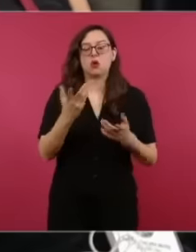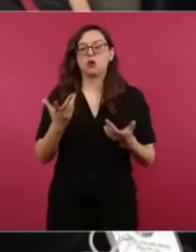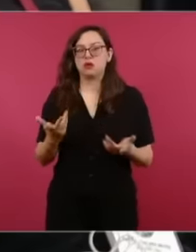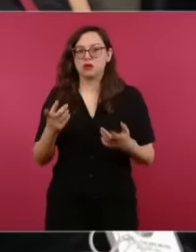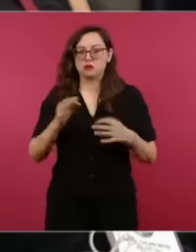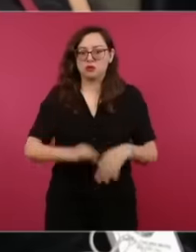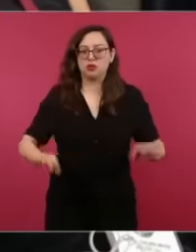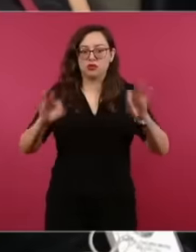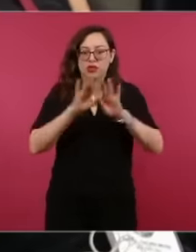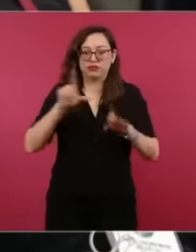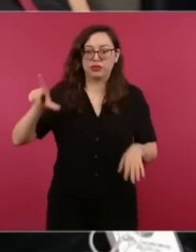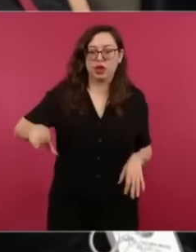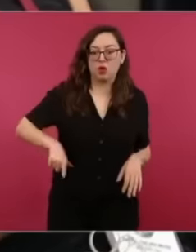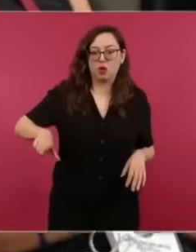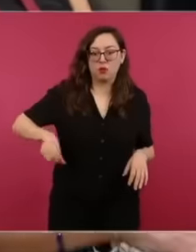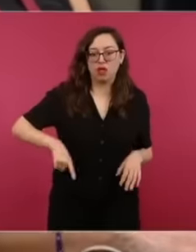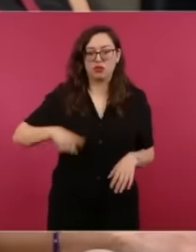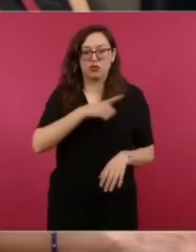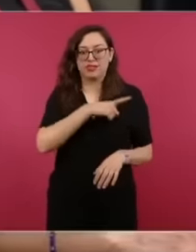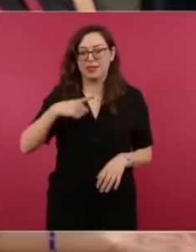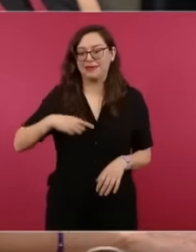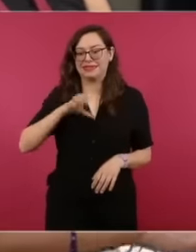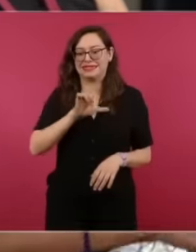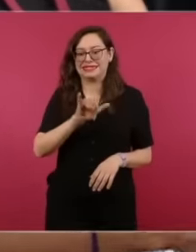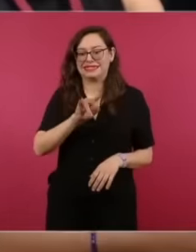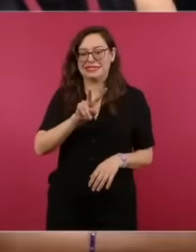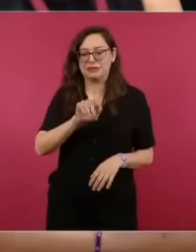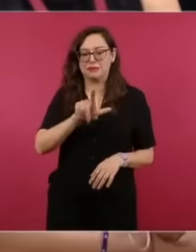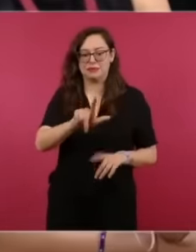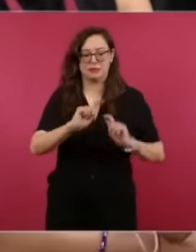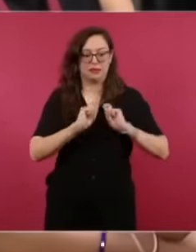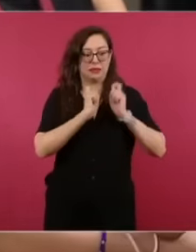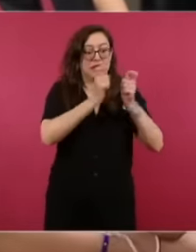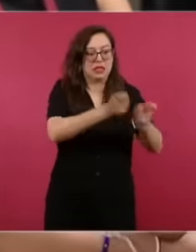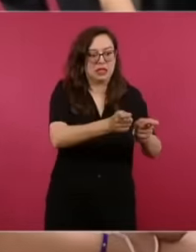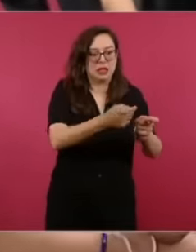after the end of his six-year term and many of these tasks are going to be in the hands of the military